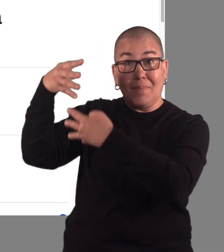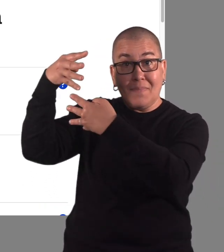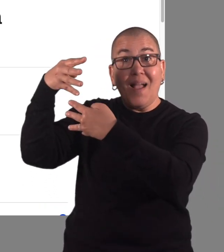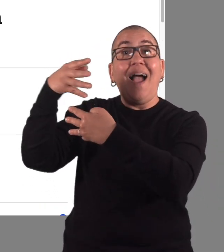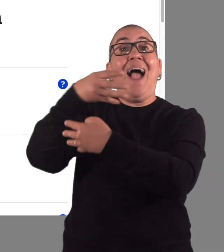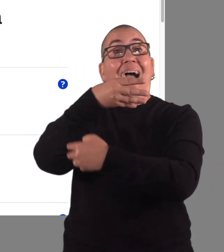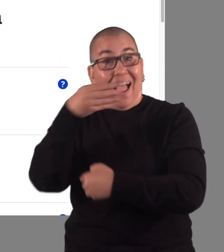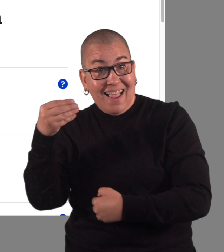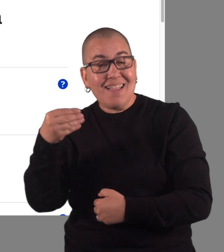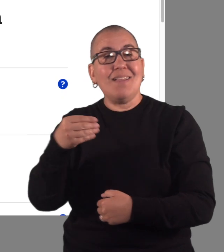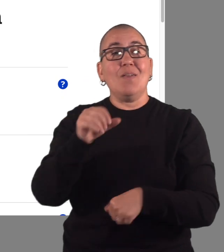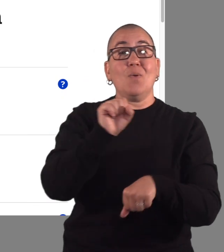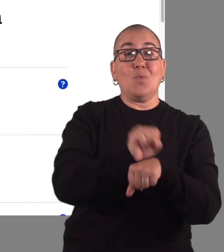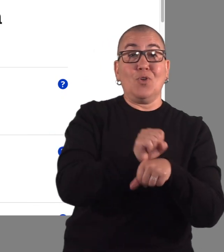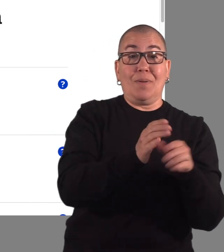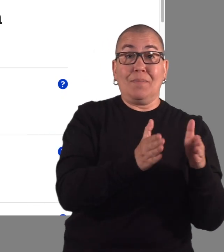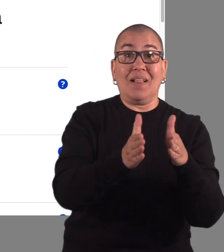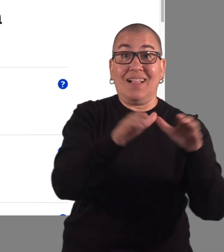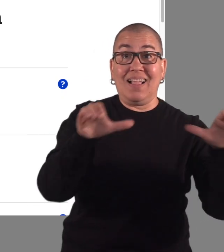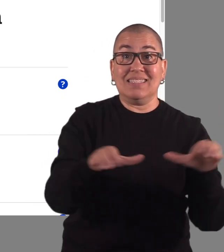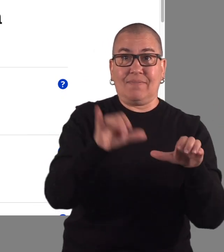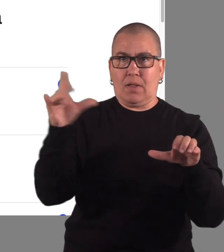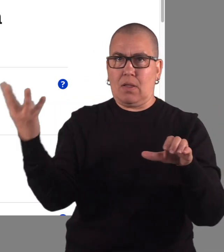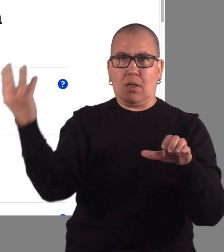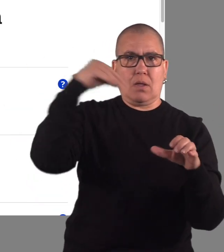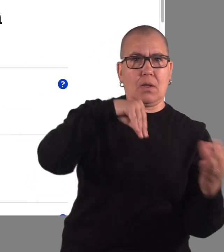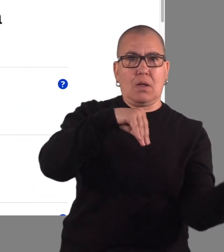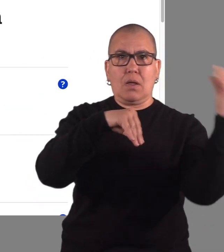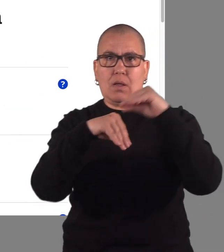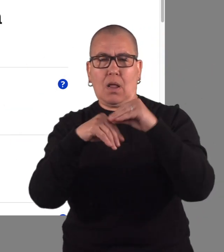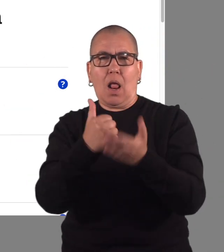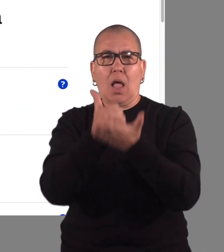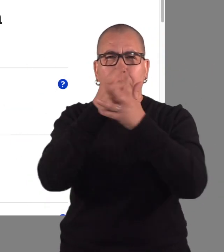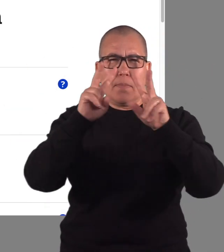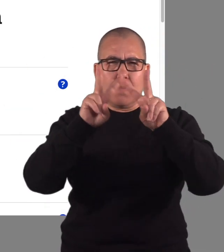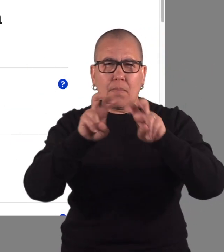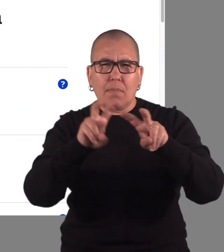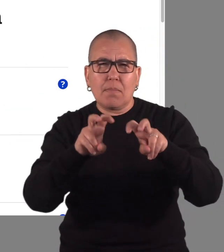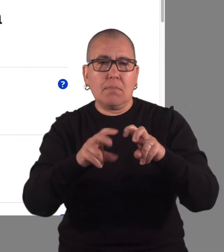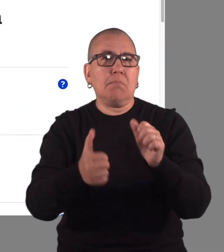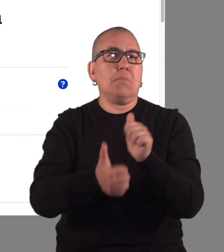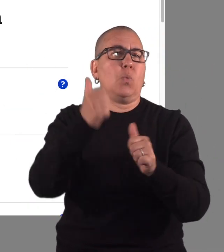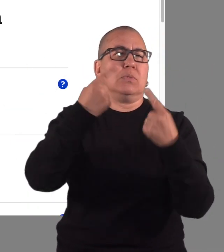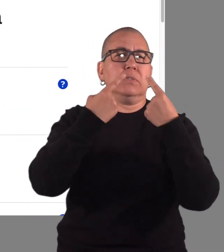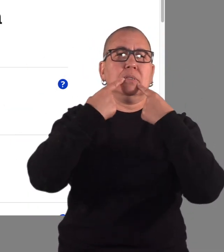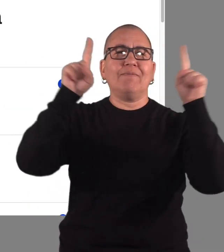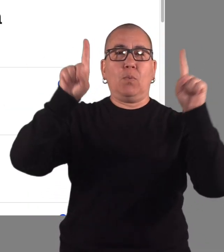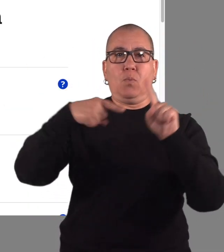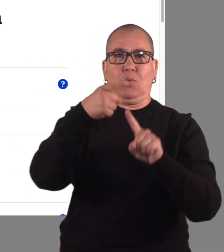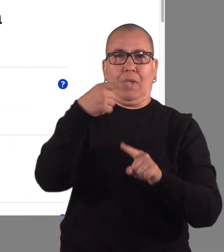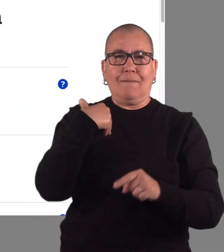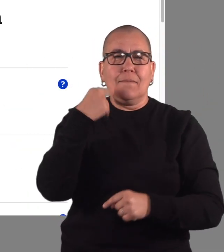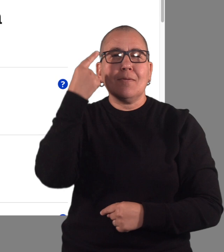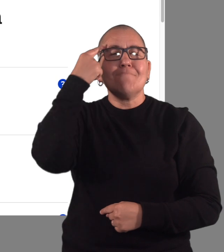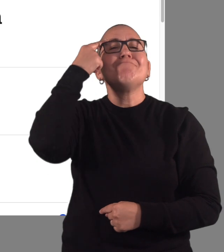and Make a Work Plan activities. The estimator is most effective when you have an idea